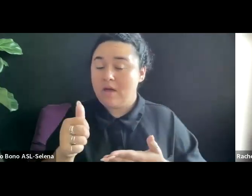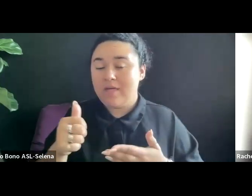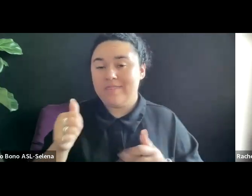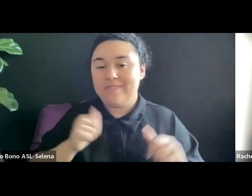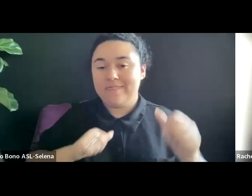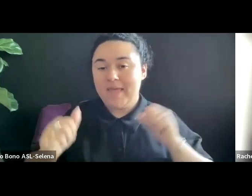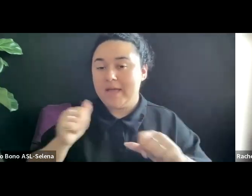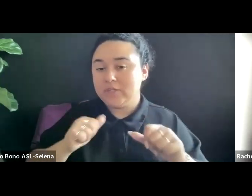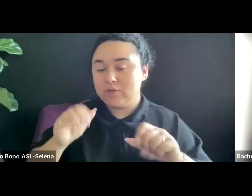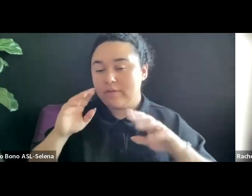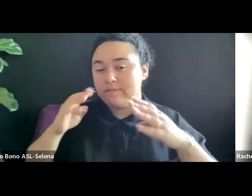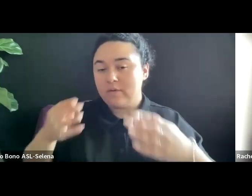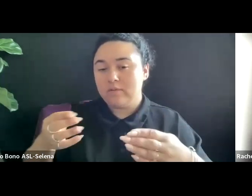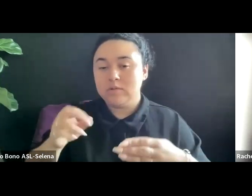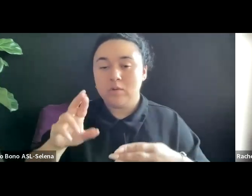AUDIENCE.